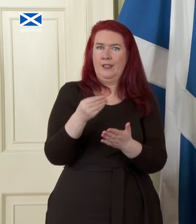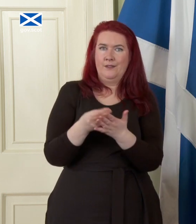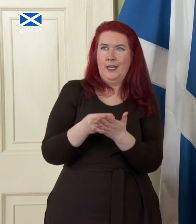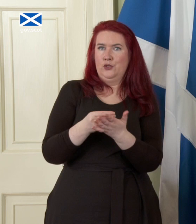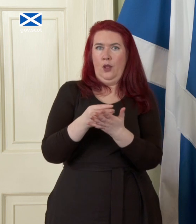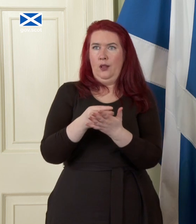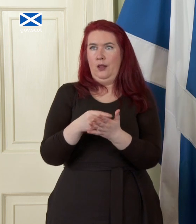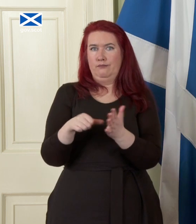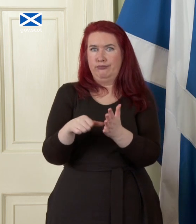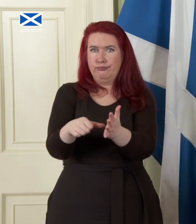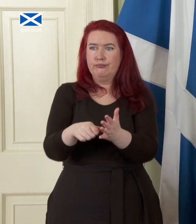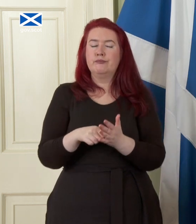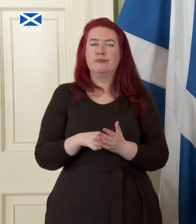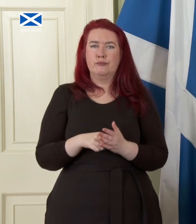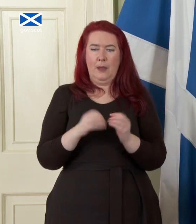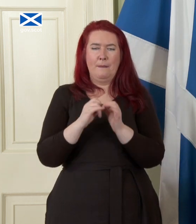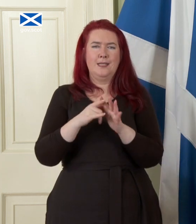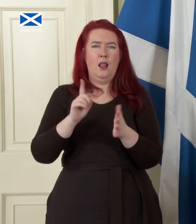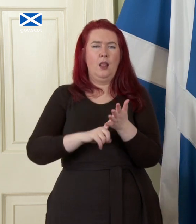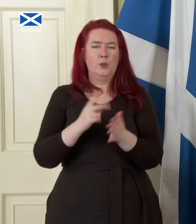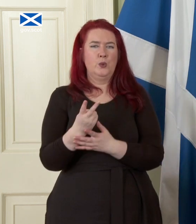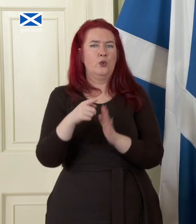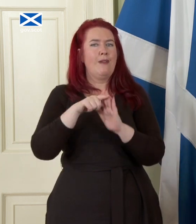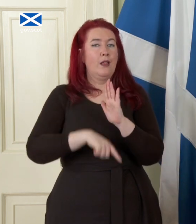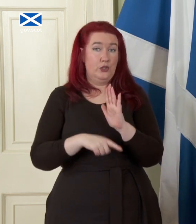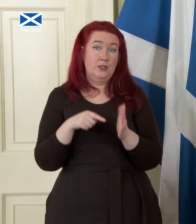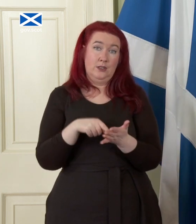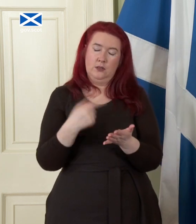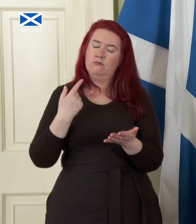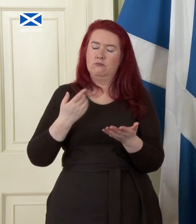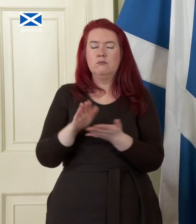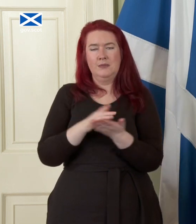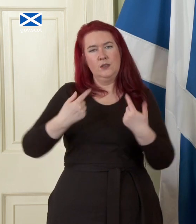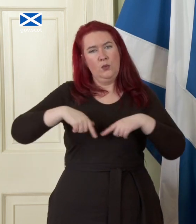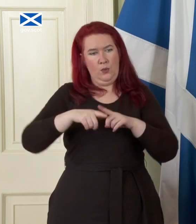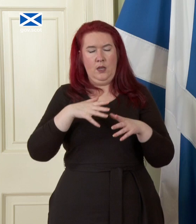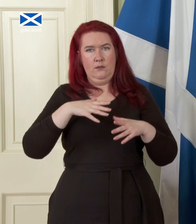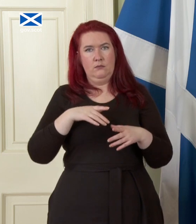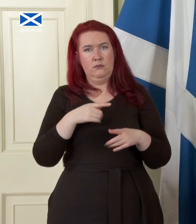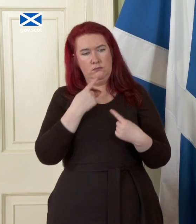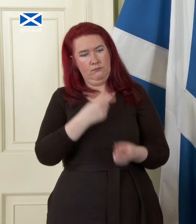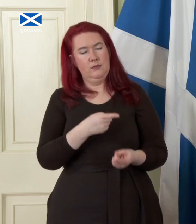they get into the Basel II regulations which we would require Banks here to to deal with so